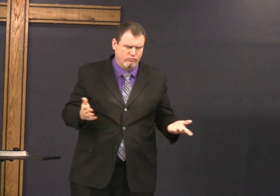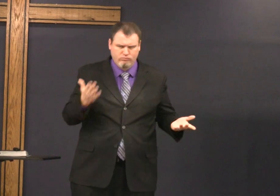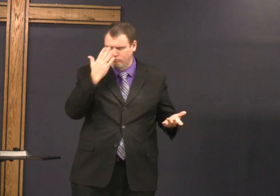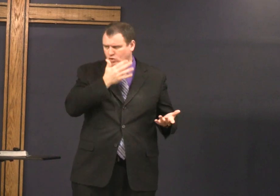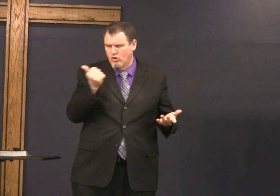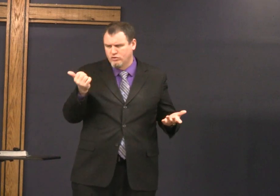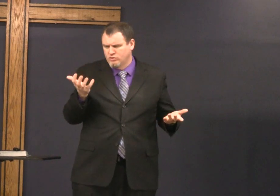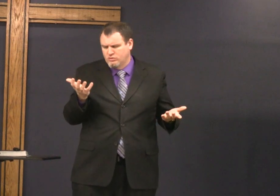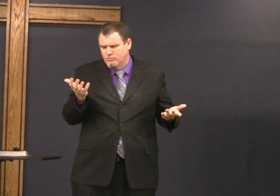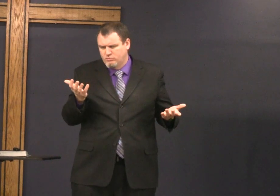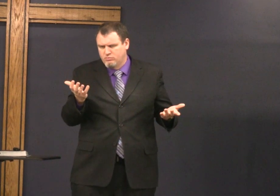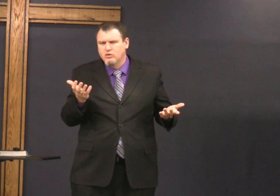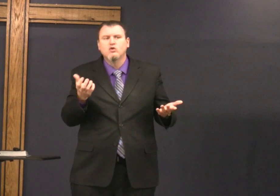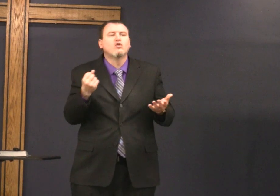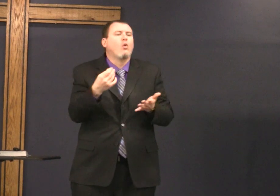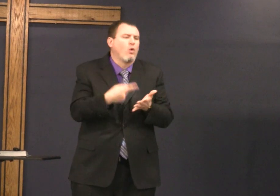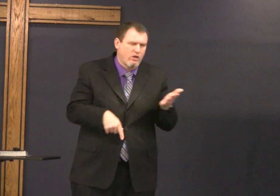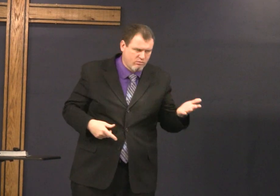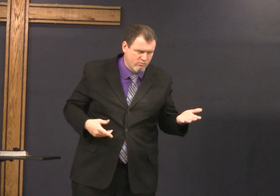I'm going to make some very simple application because